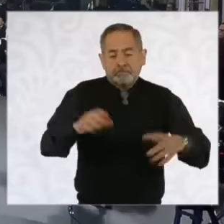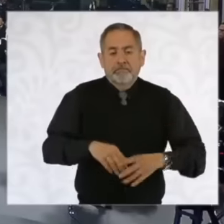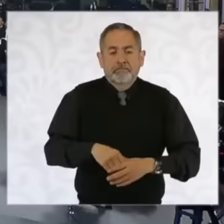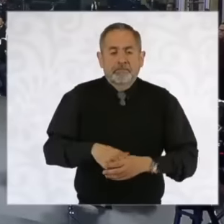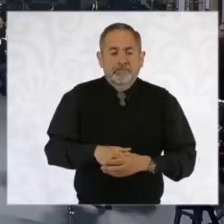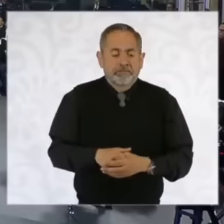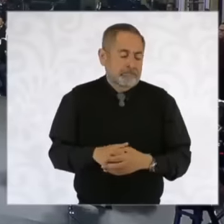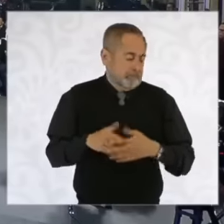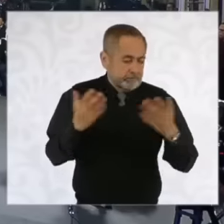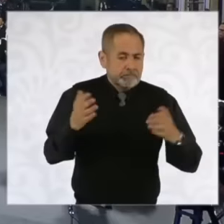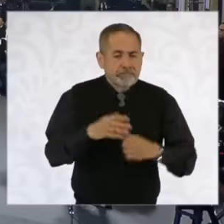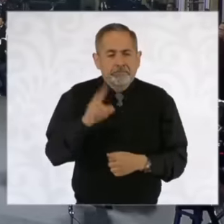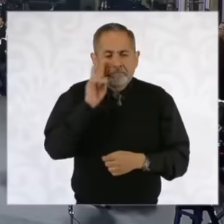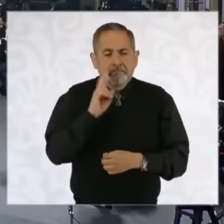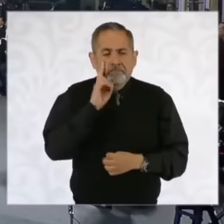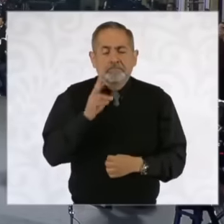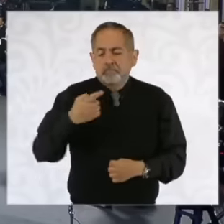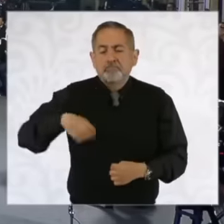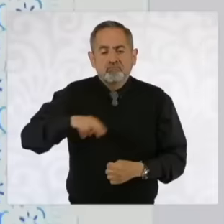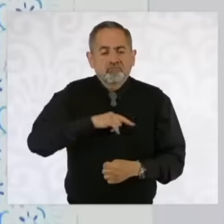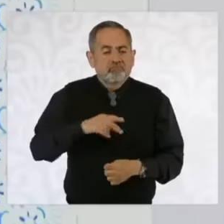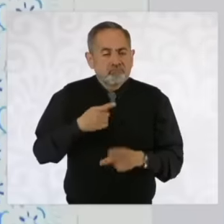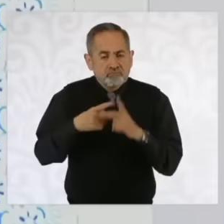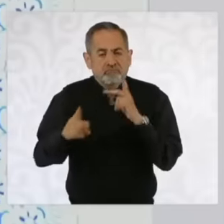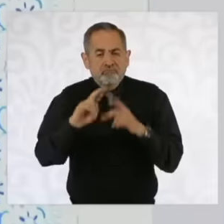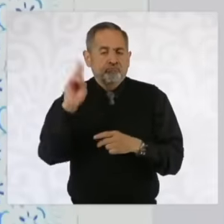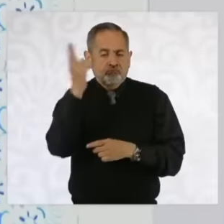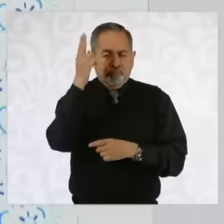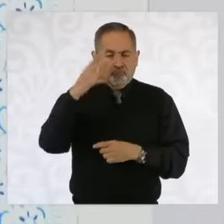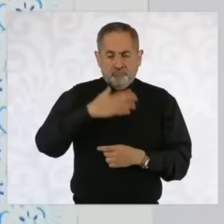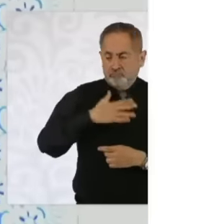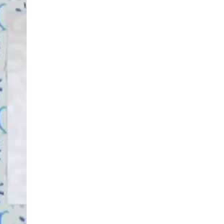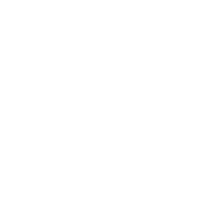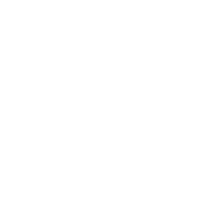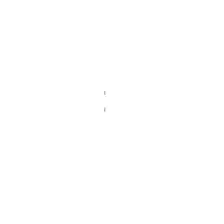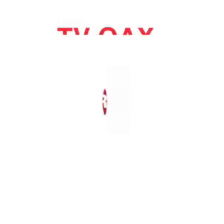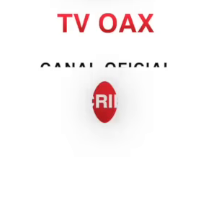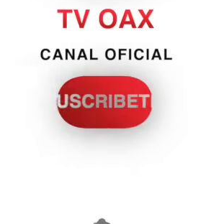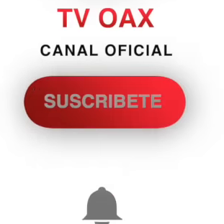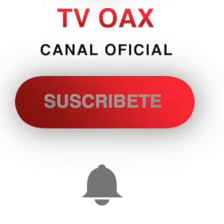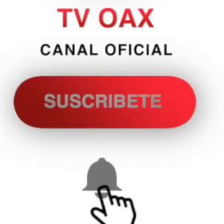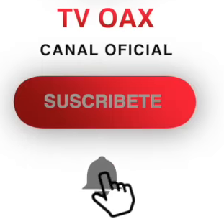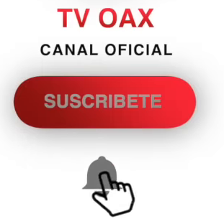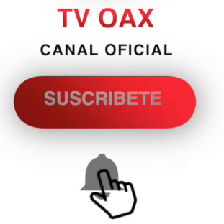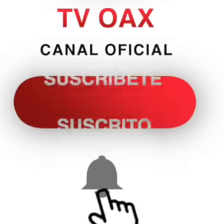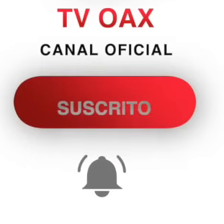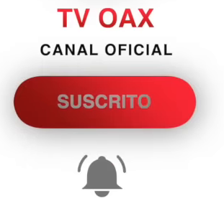So we are going to start with these Universities we already said that there are 330,000